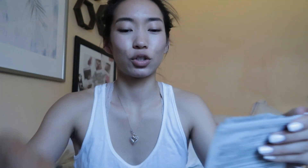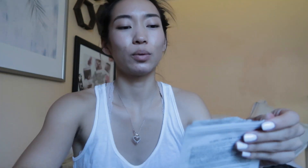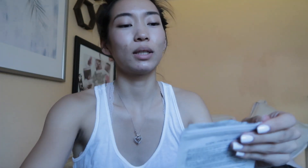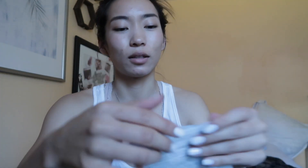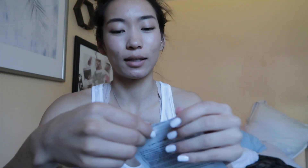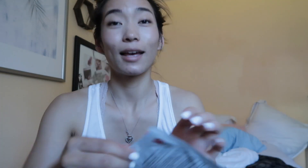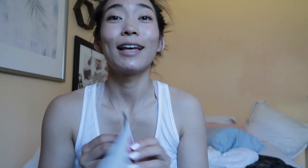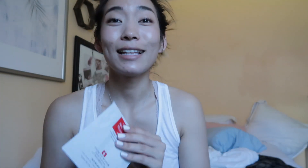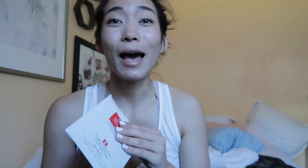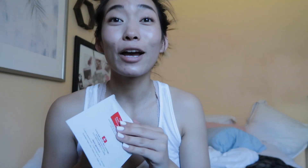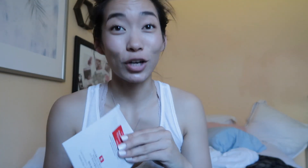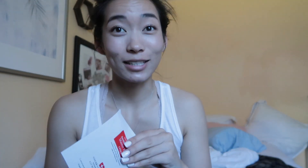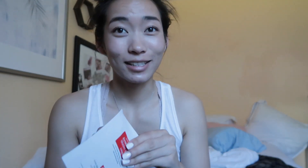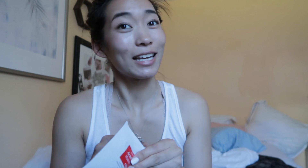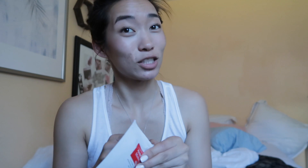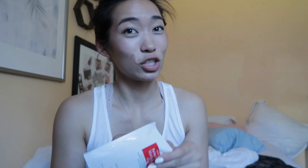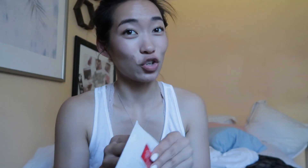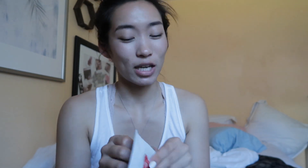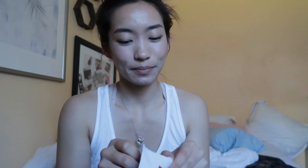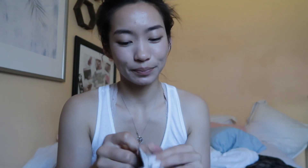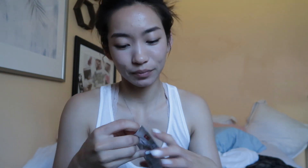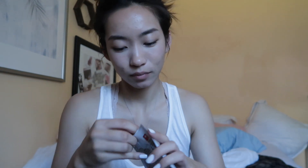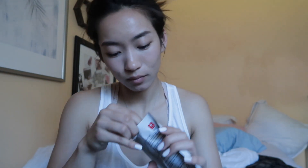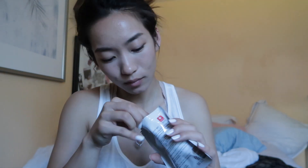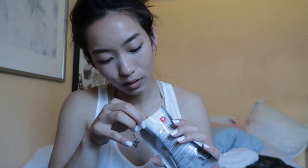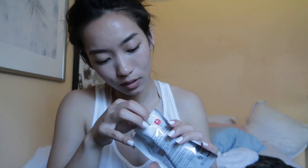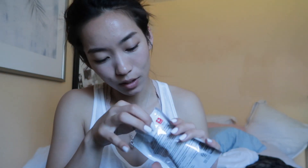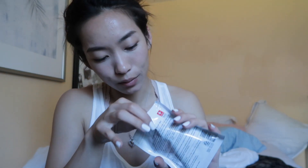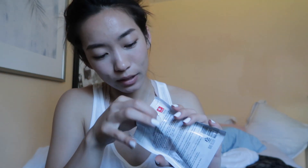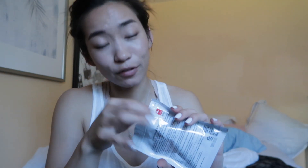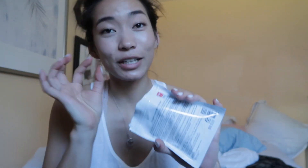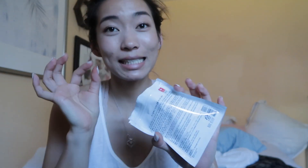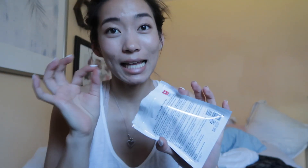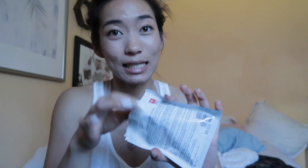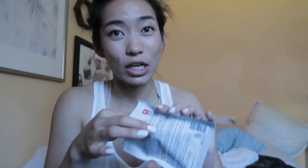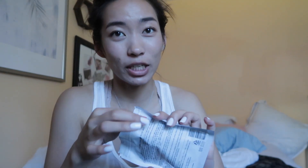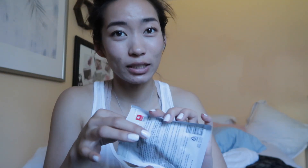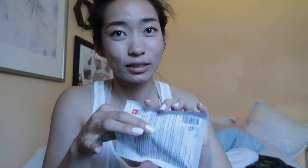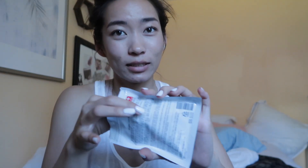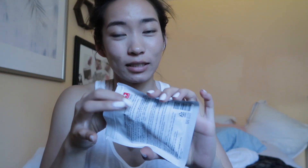show you what they look like. It's great. it's just great so they're very sanitary